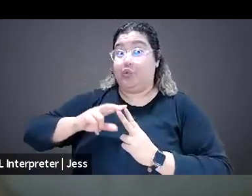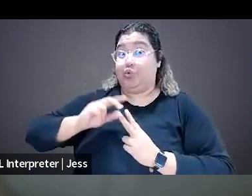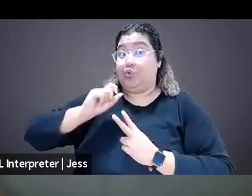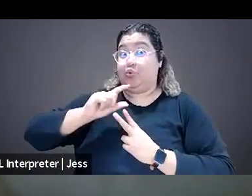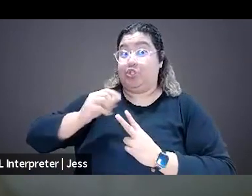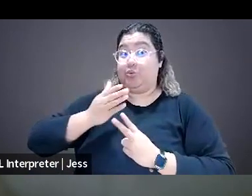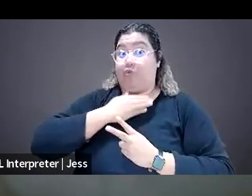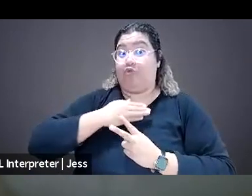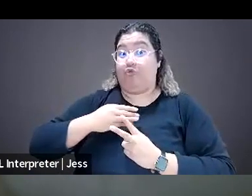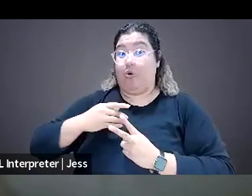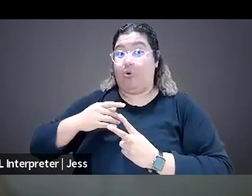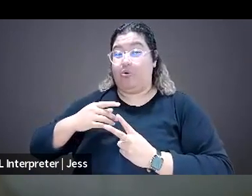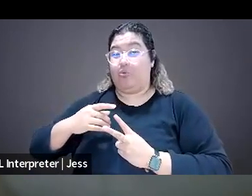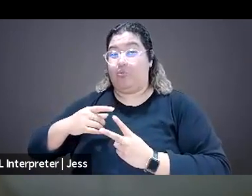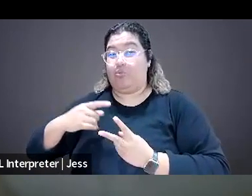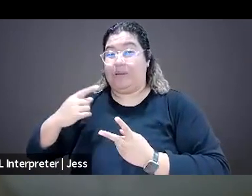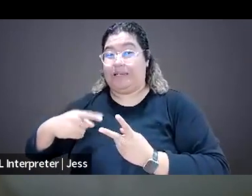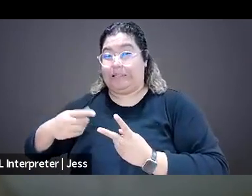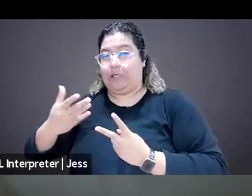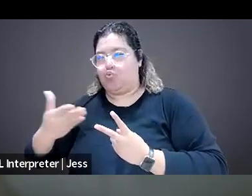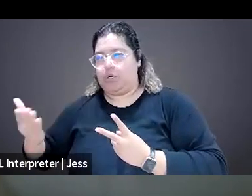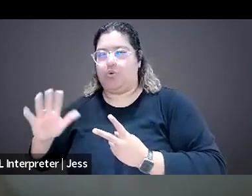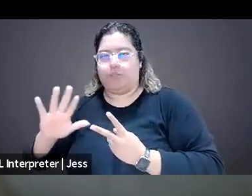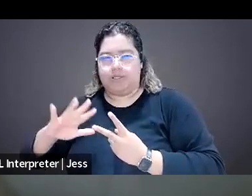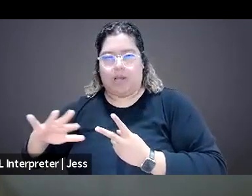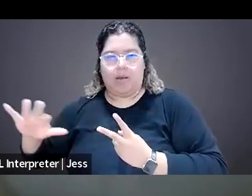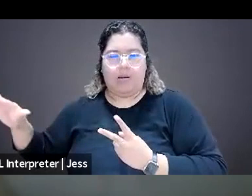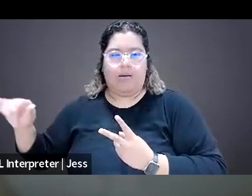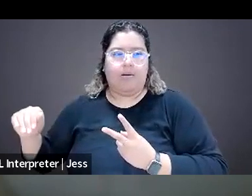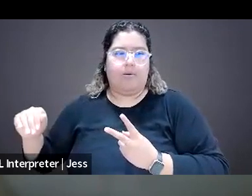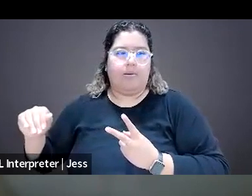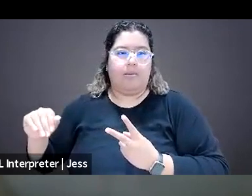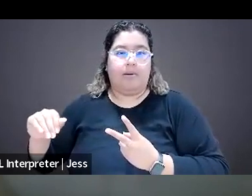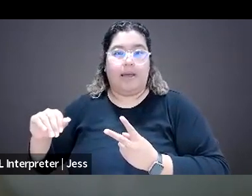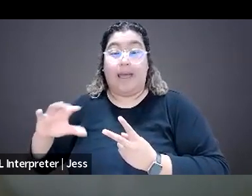we turn to additional kind of conversations about resources and then the like, the amazing questions in Q&A.